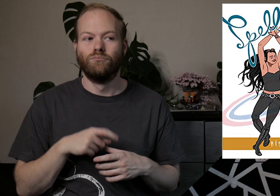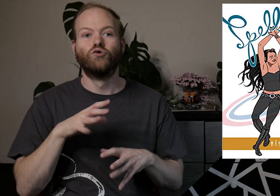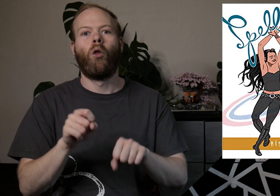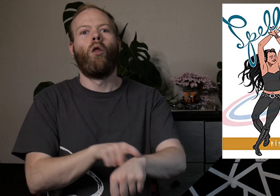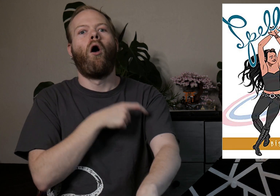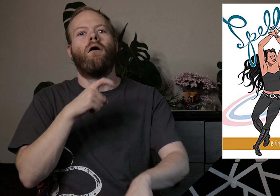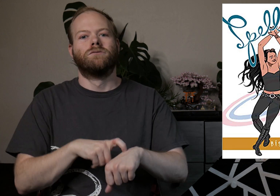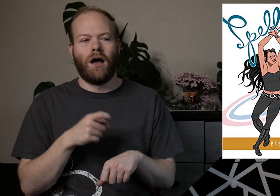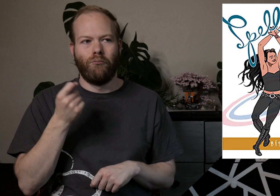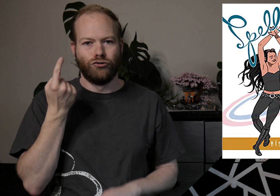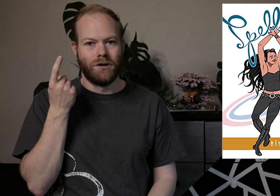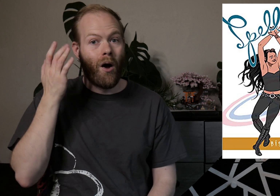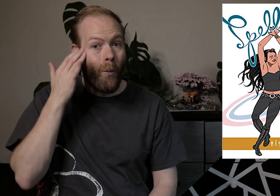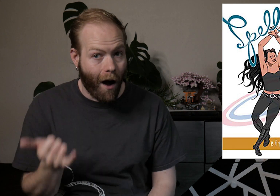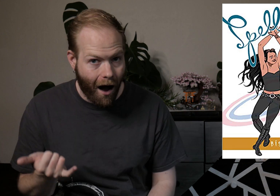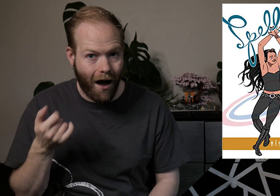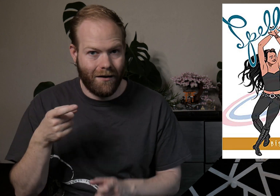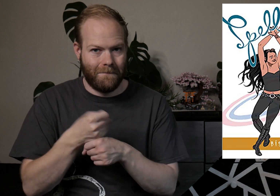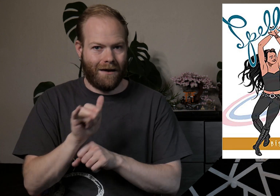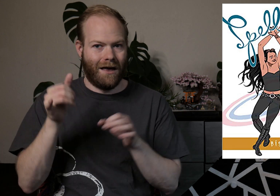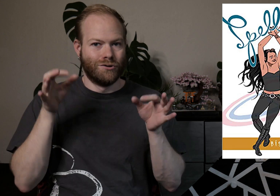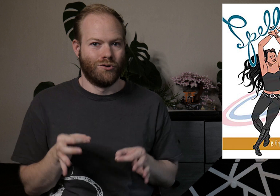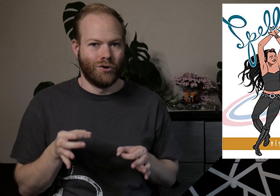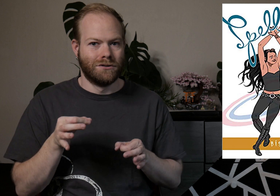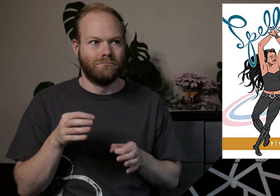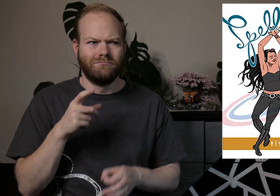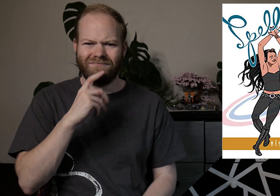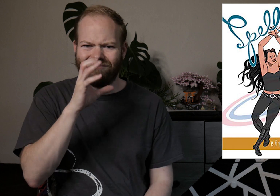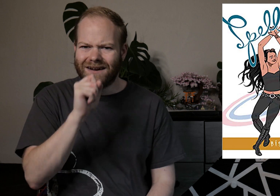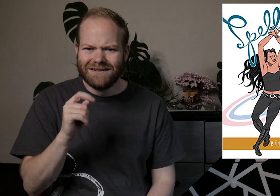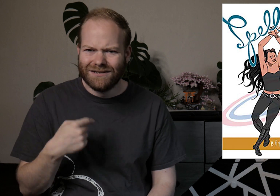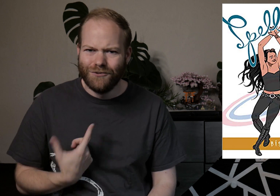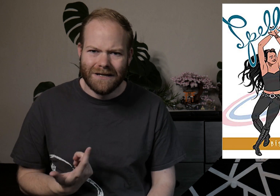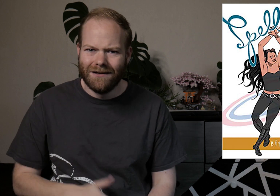It took her a long time to understand why she made that choice, which is so fascinating to me.